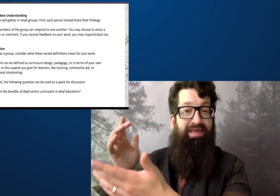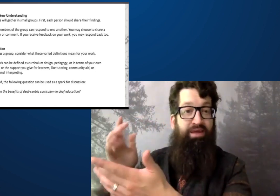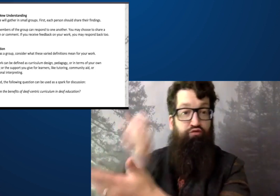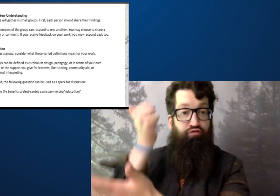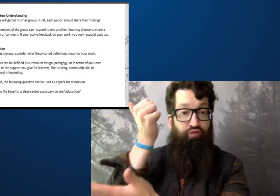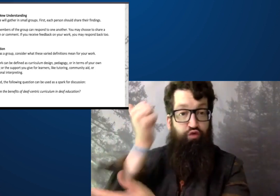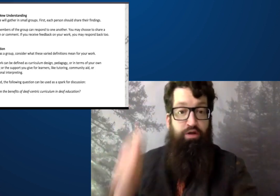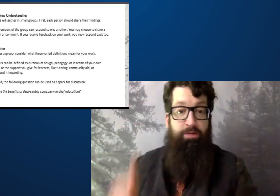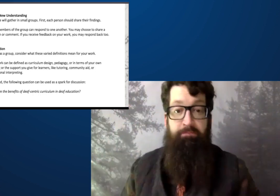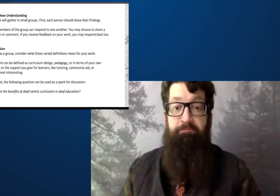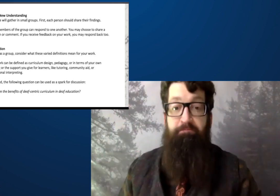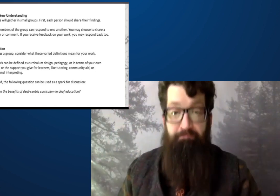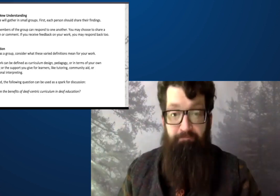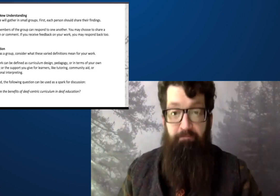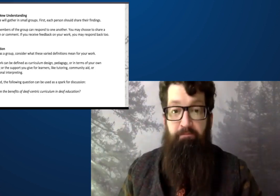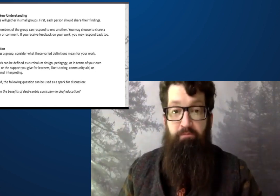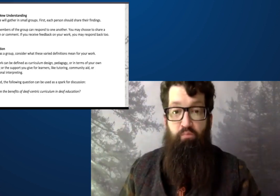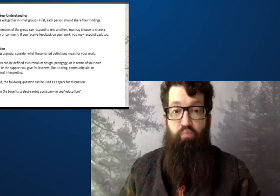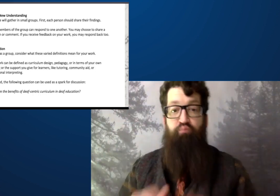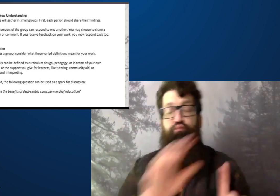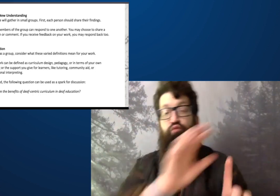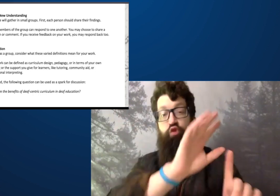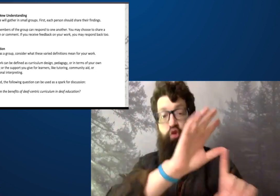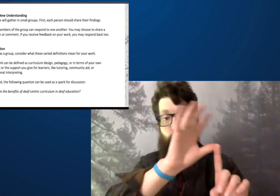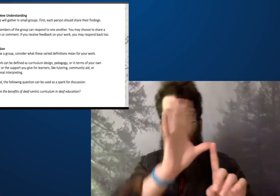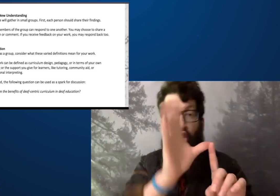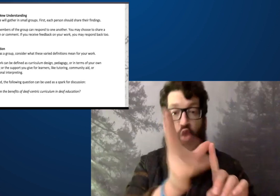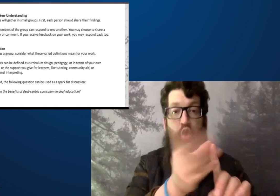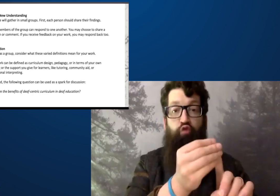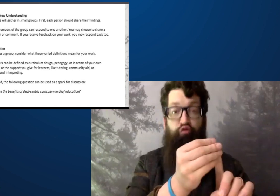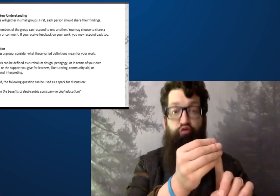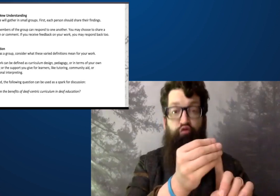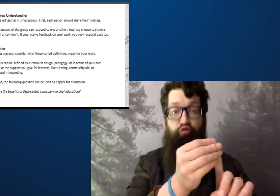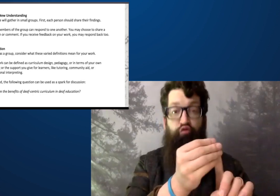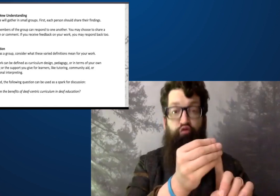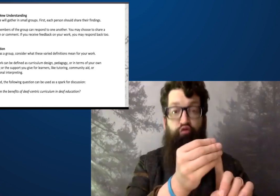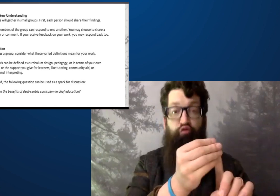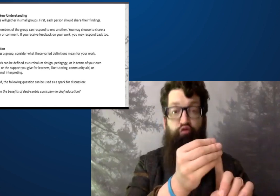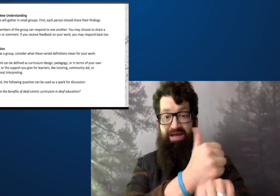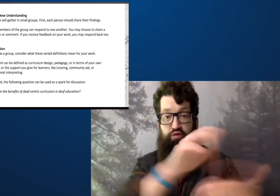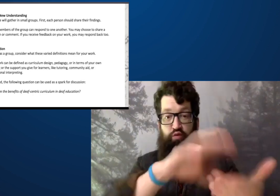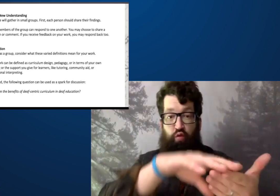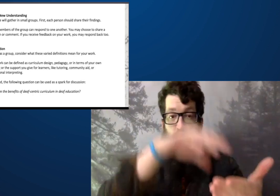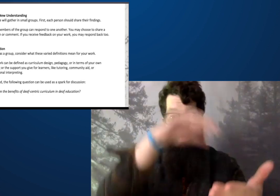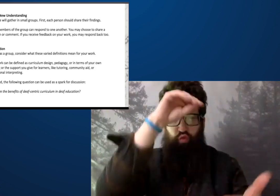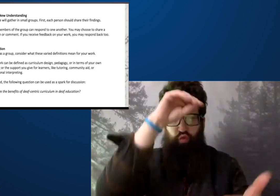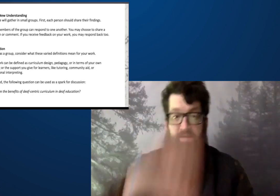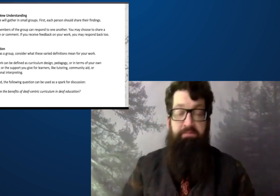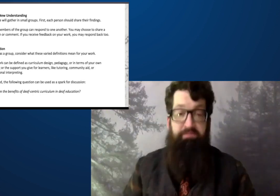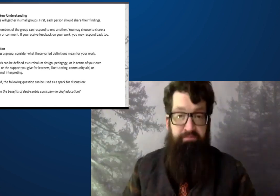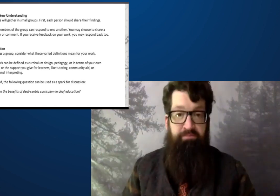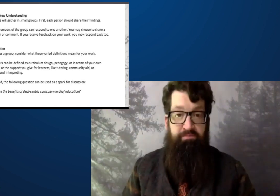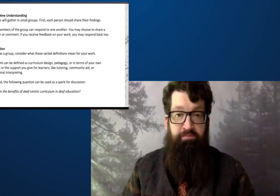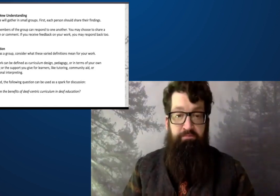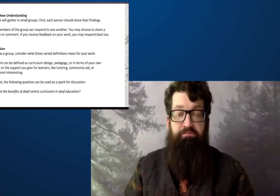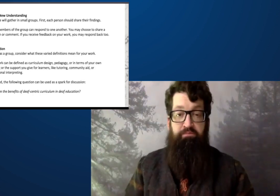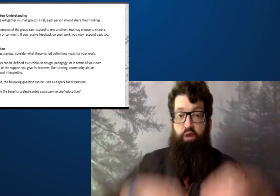early intervention plan, cultural learning,